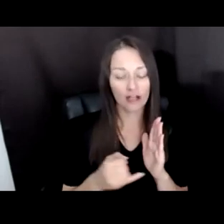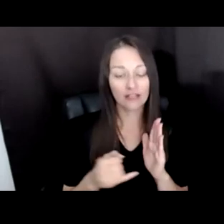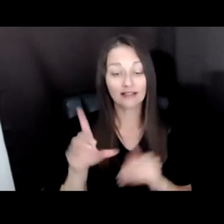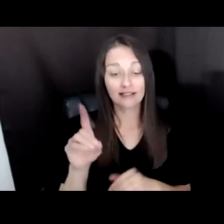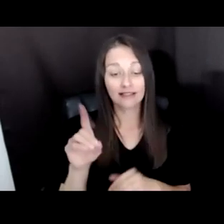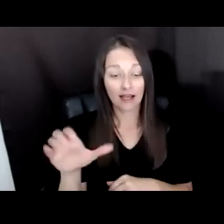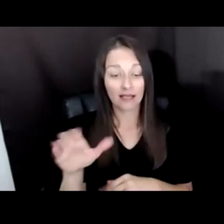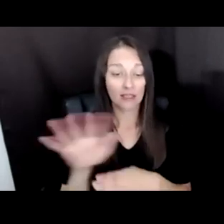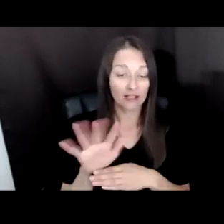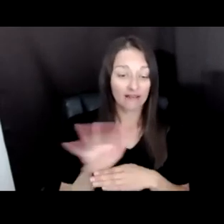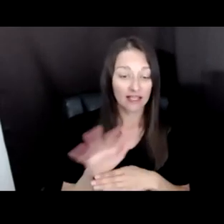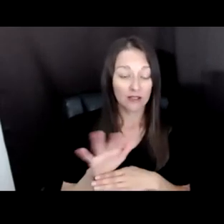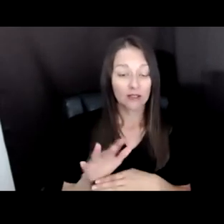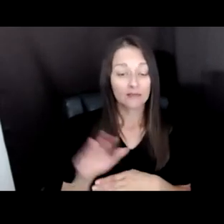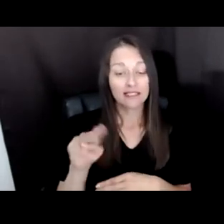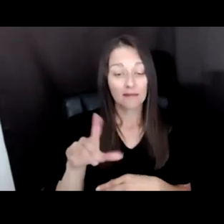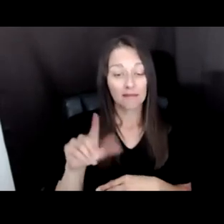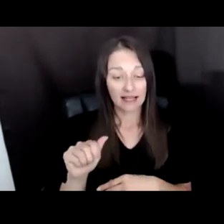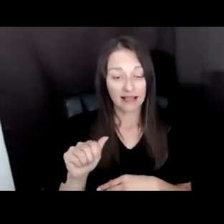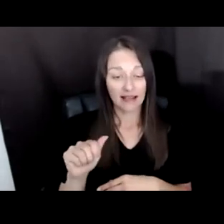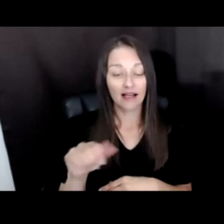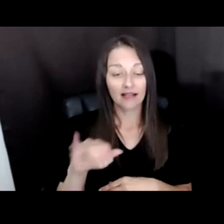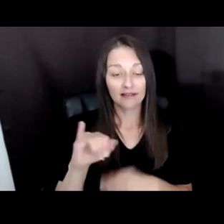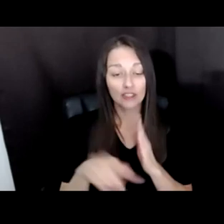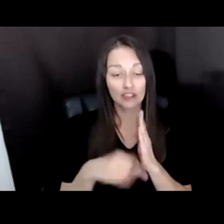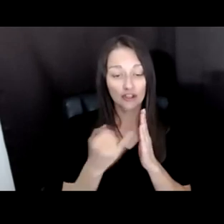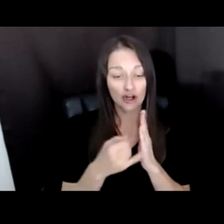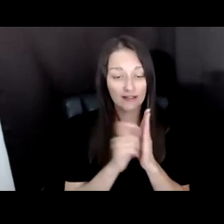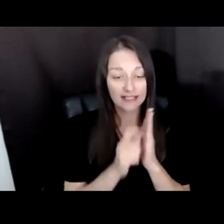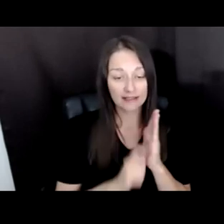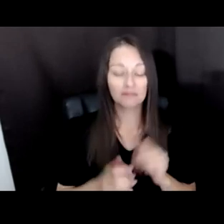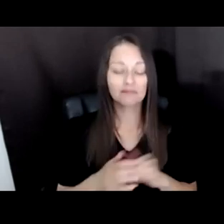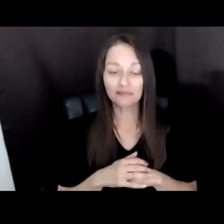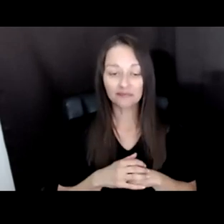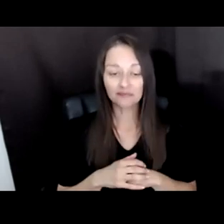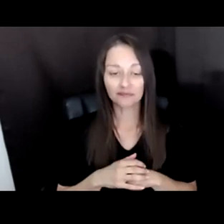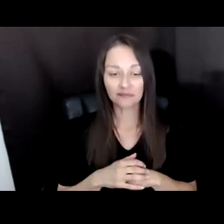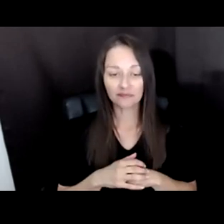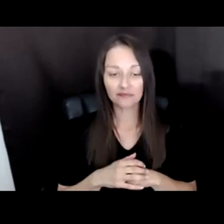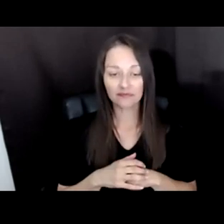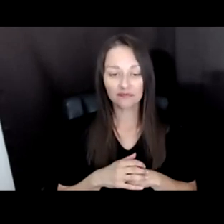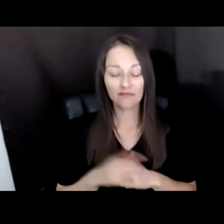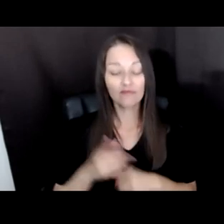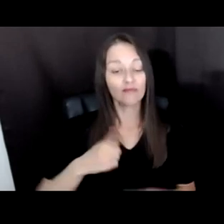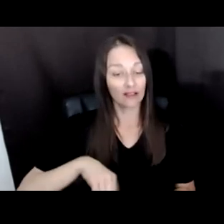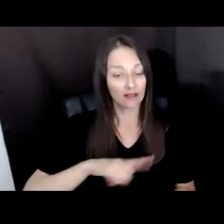MEDIA AND JOURNALISM. AND WE KNEW, AND KNOW, THAT THERE, THERE ARE